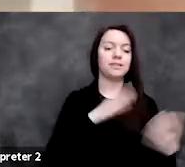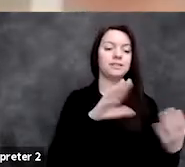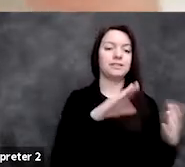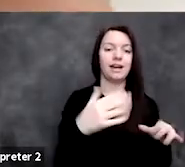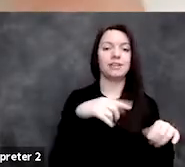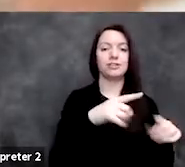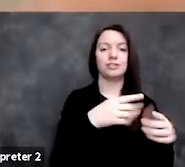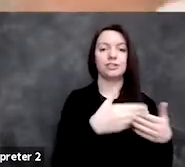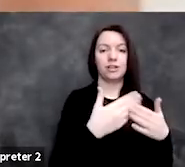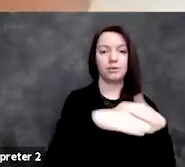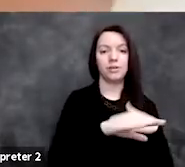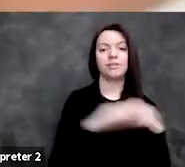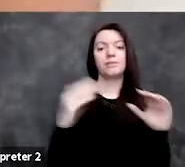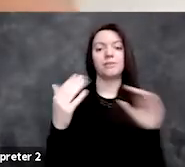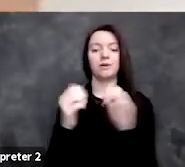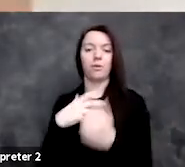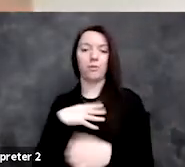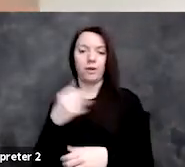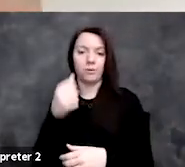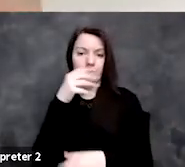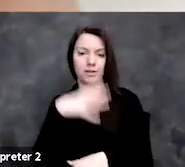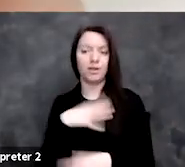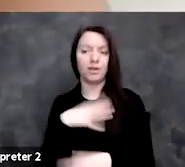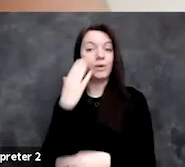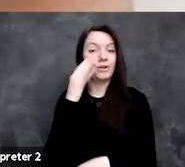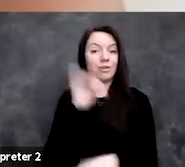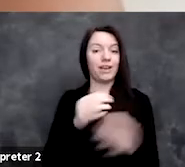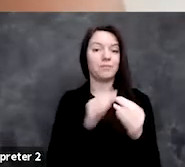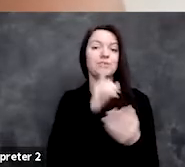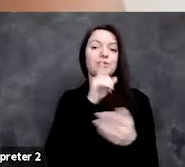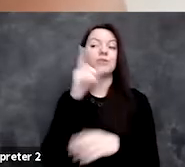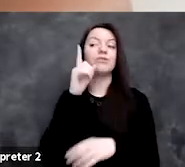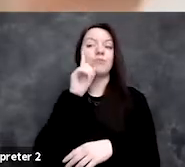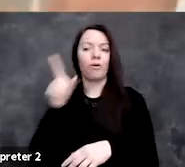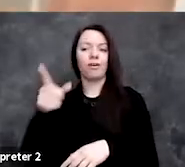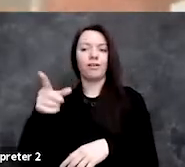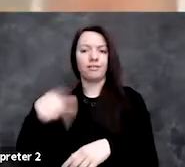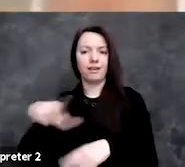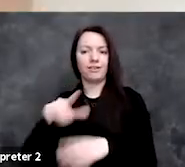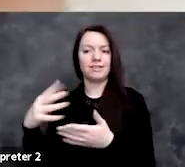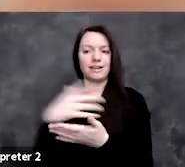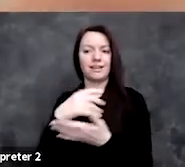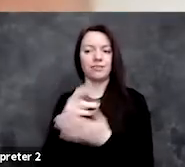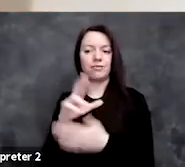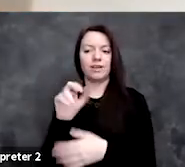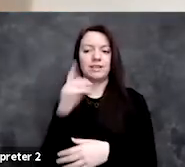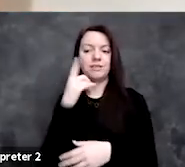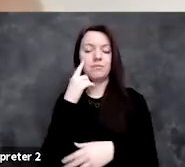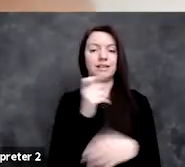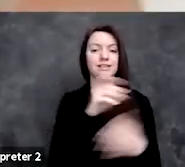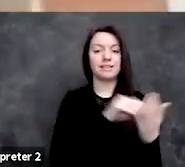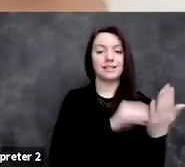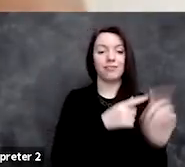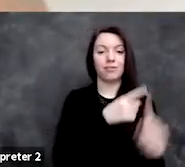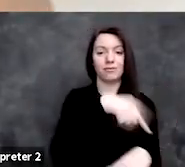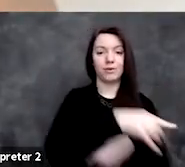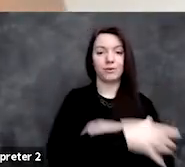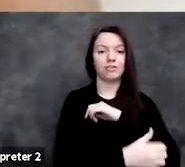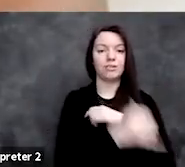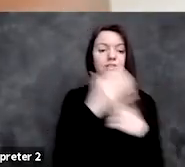which we know is true in places that record race, because they don't know who is black and who is white in these other countries.